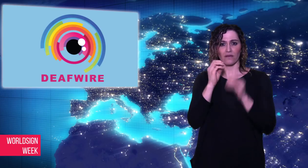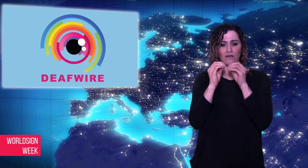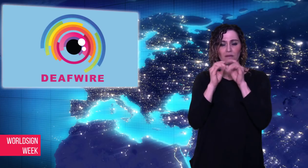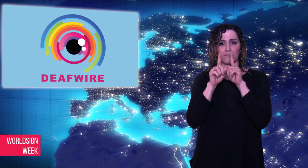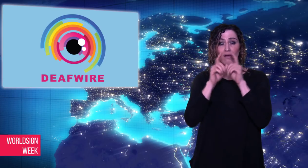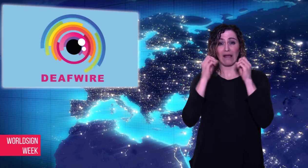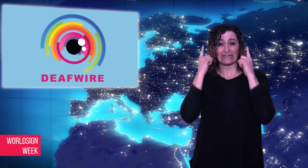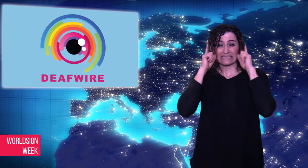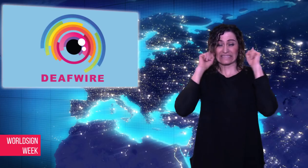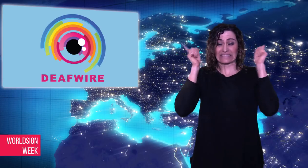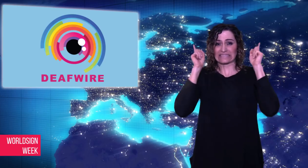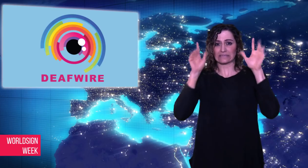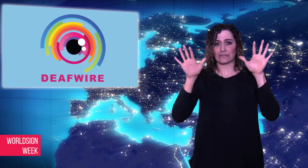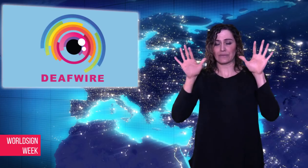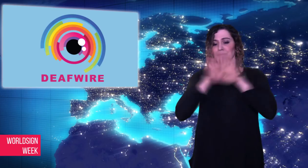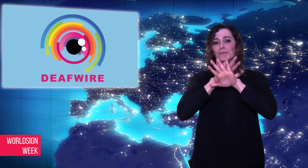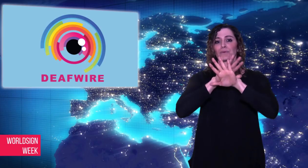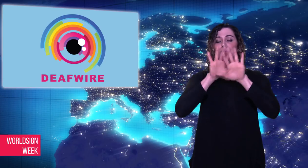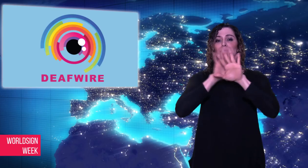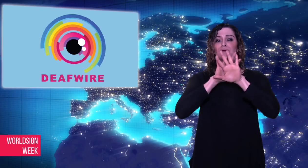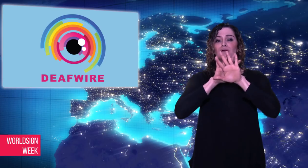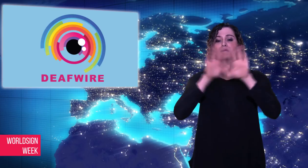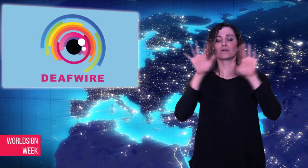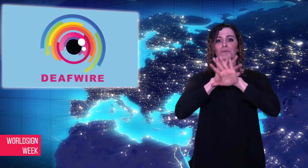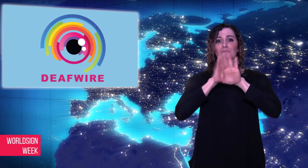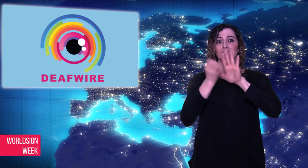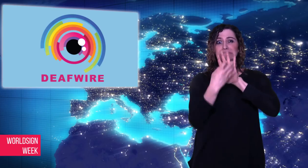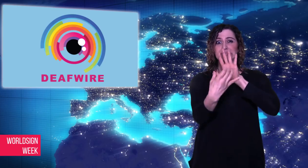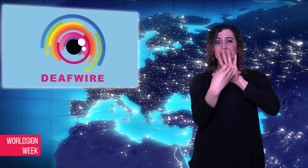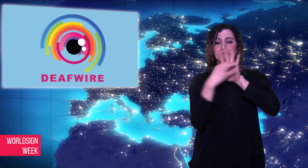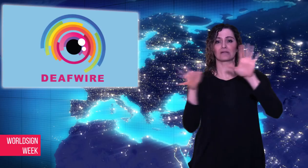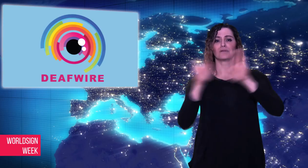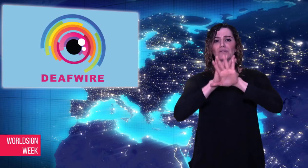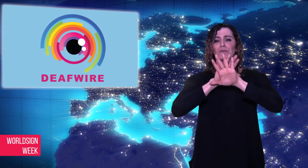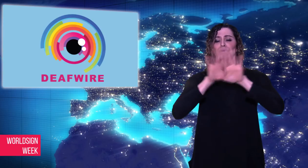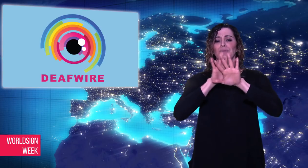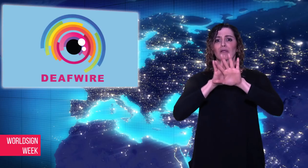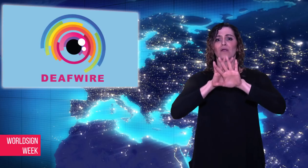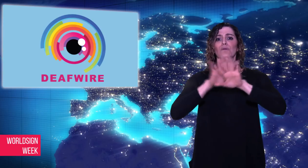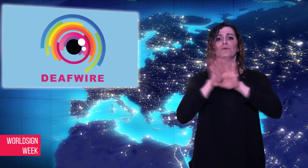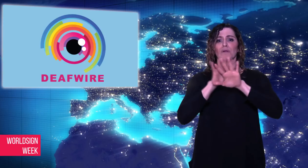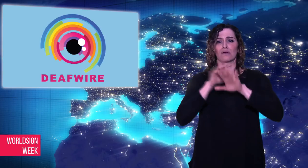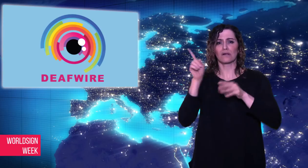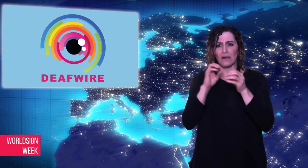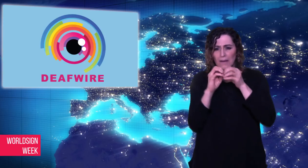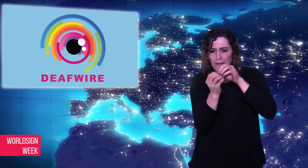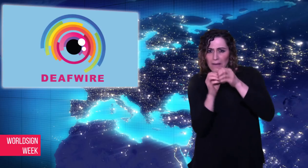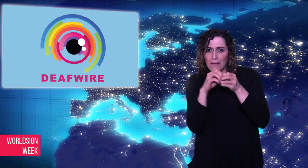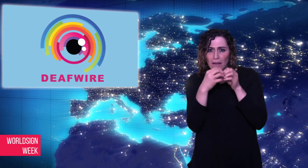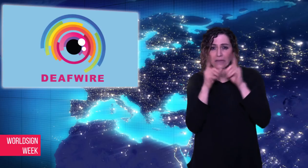Users may turn these masking sounds up or